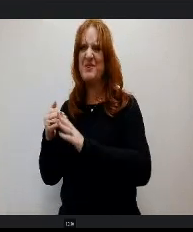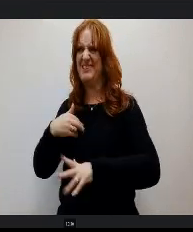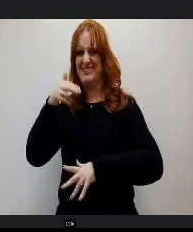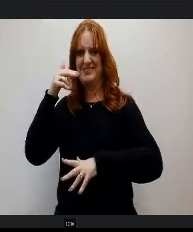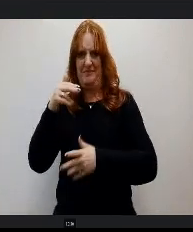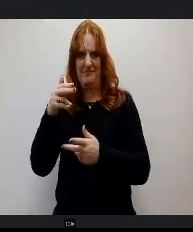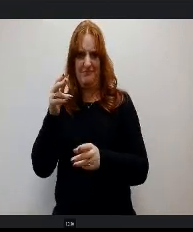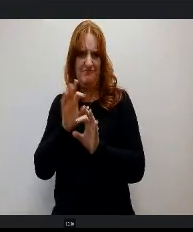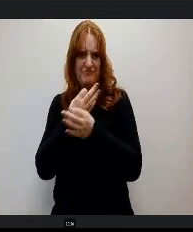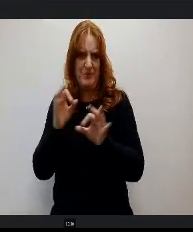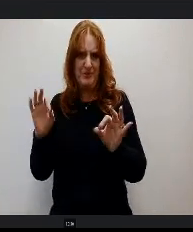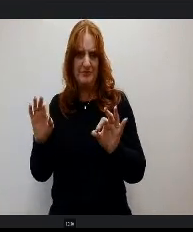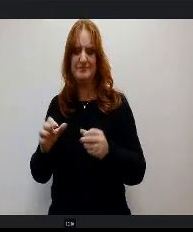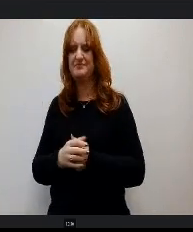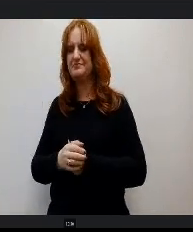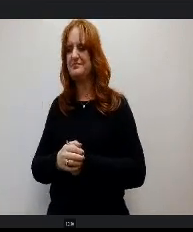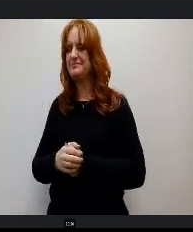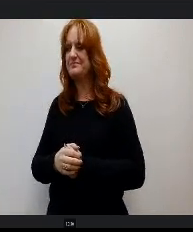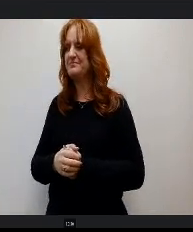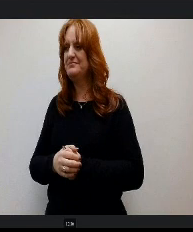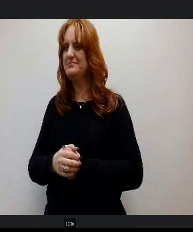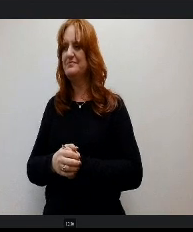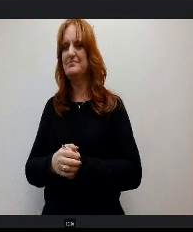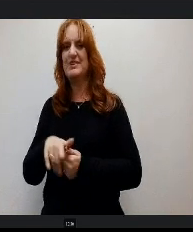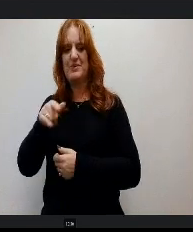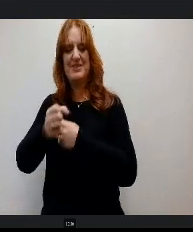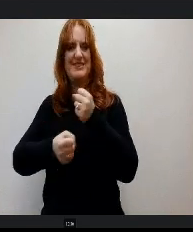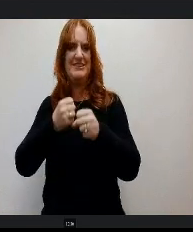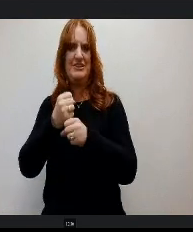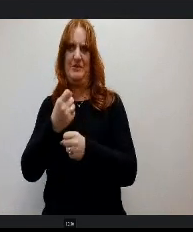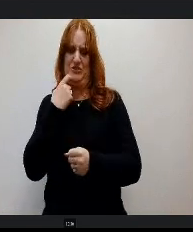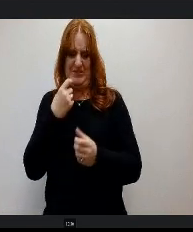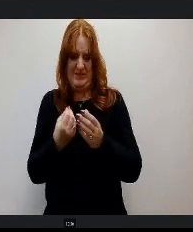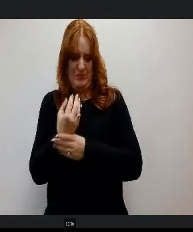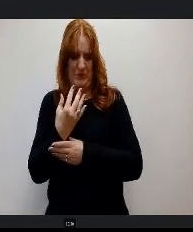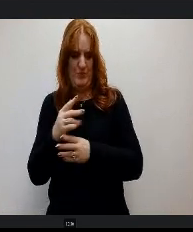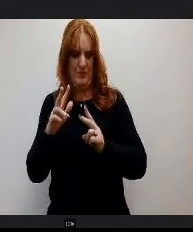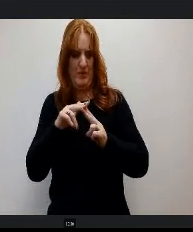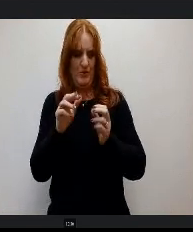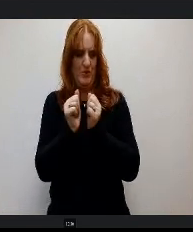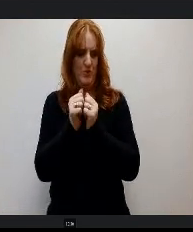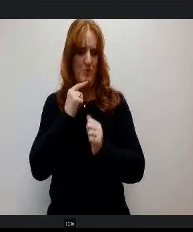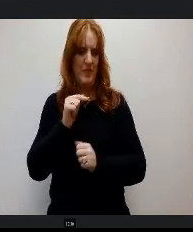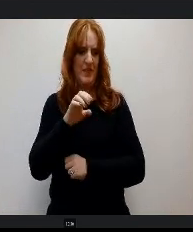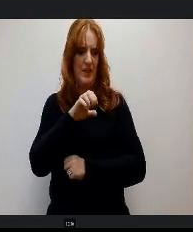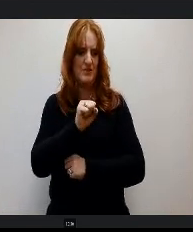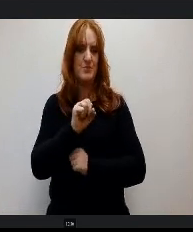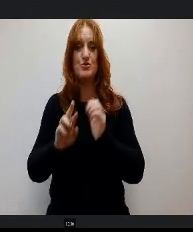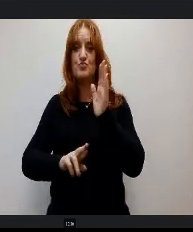And so this year we or just this spring we started d partnering with the Colorado Springs Rocket Society. So now they not only get to come in.